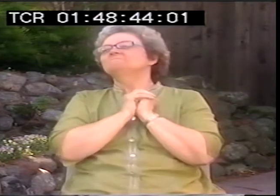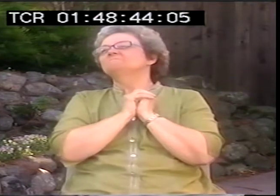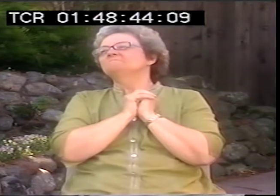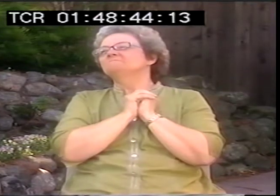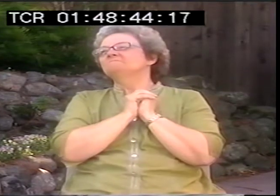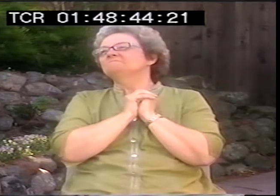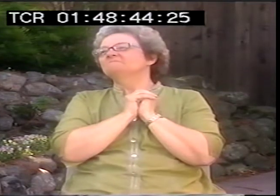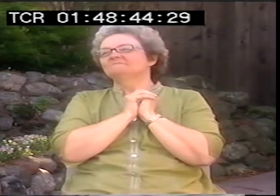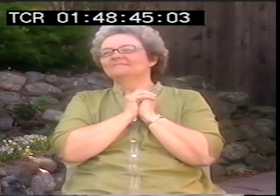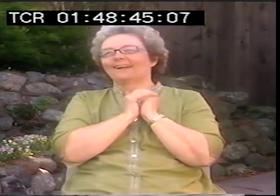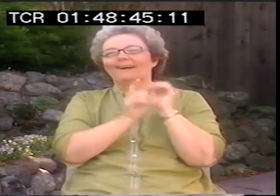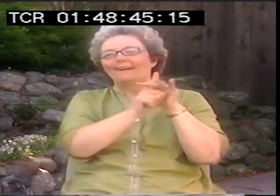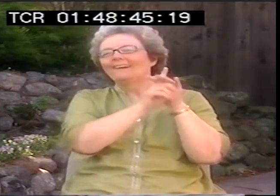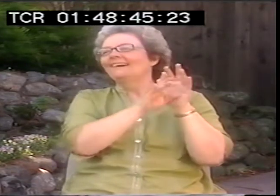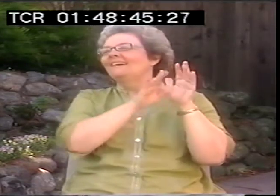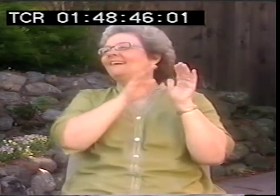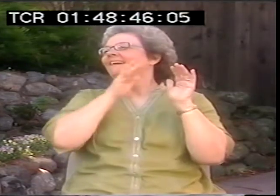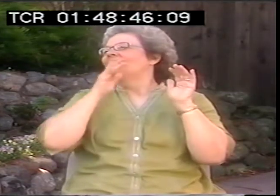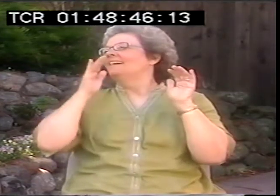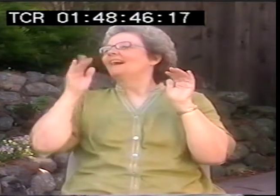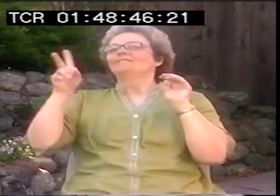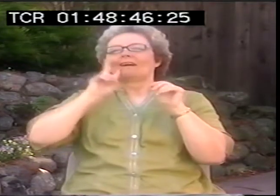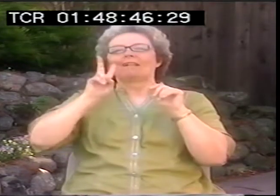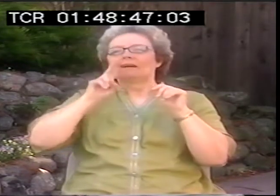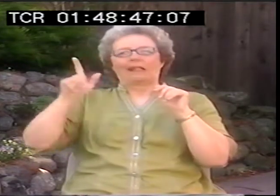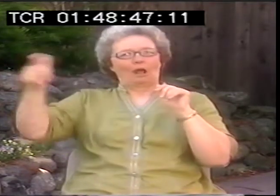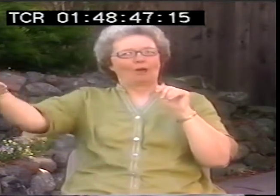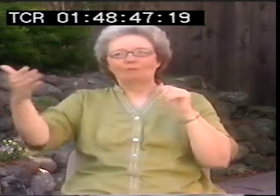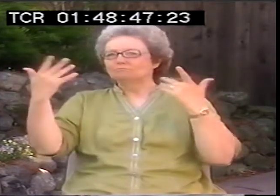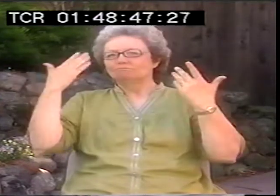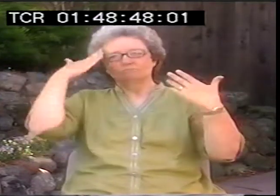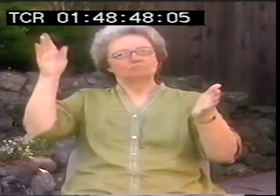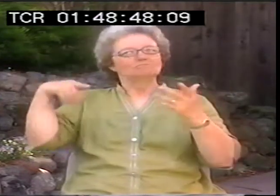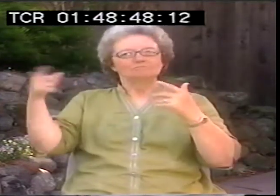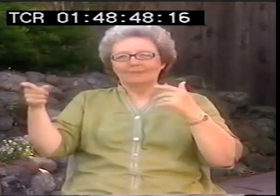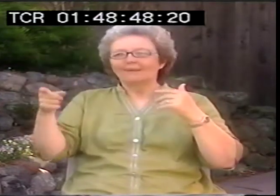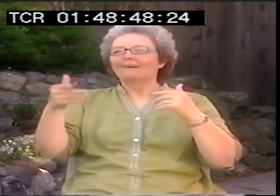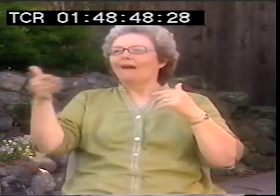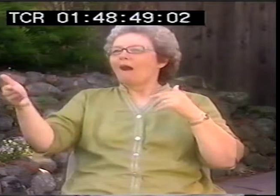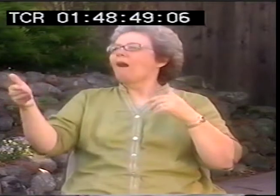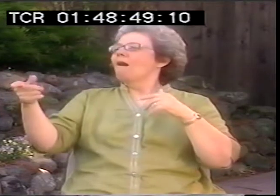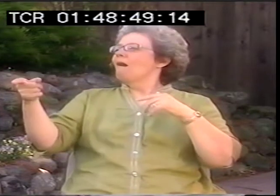And we were talking a lot about the whole subject. It was in the late '70s, I'm pretty sure.